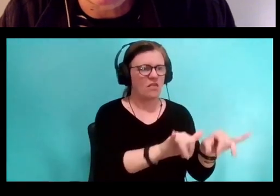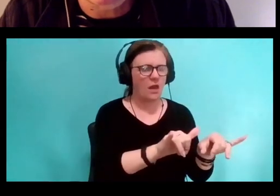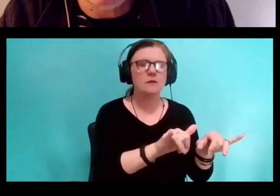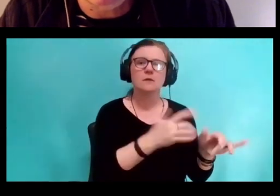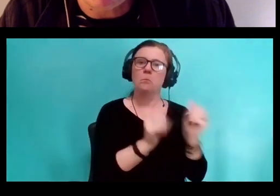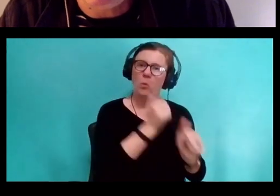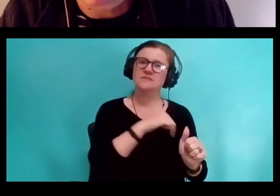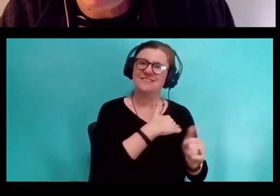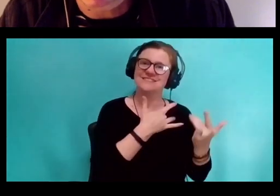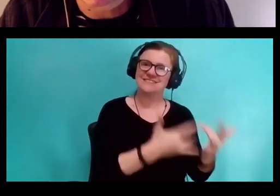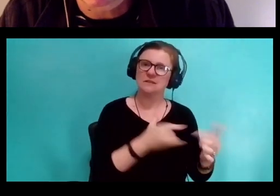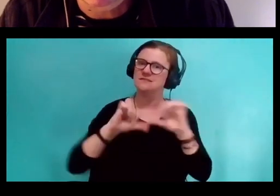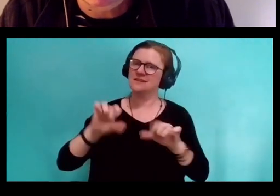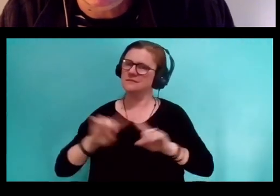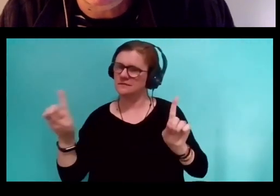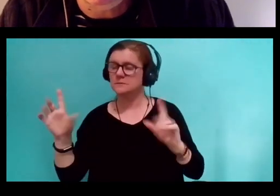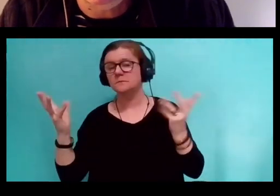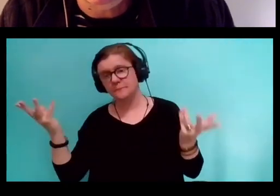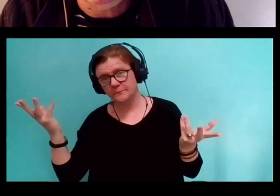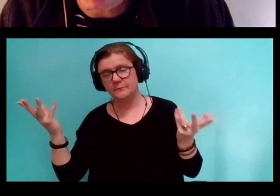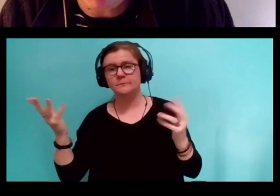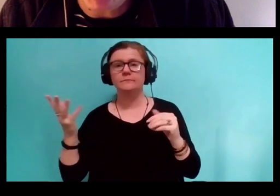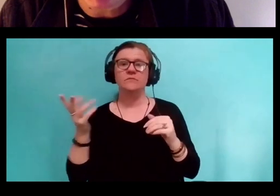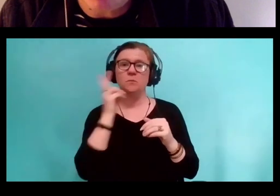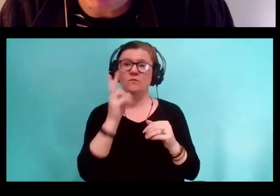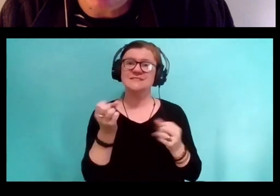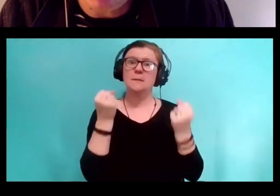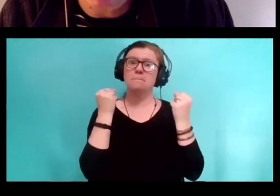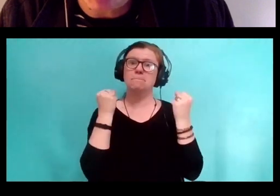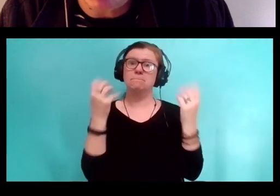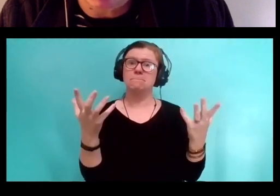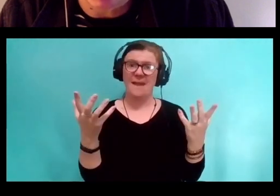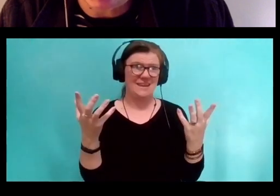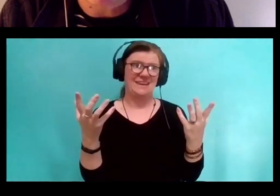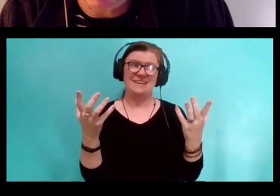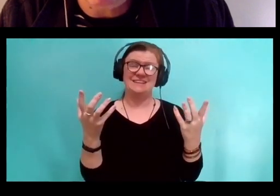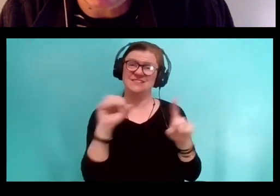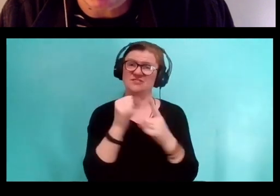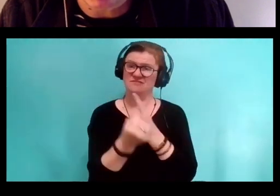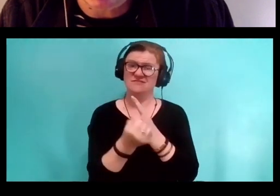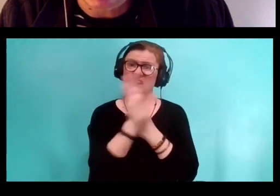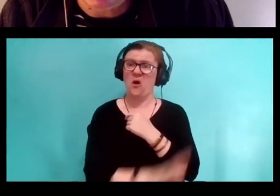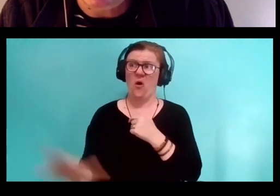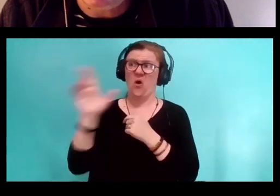And as we've seen in many ways in every single newspaper in every country on earth,